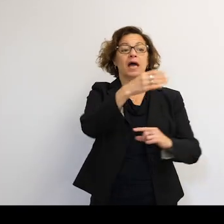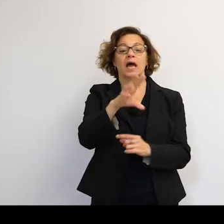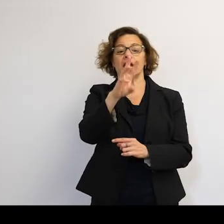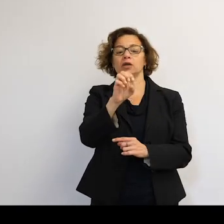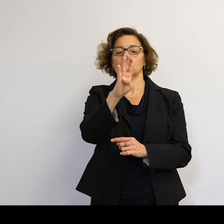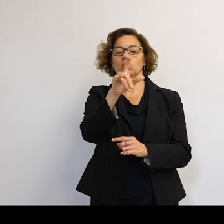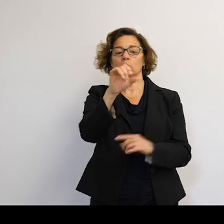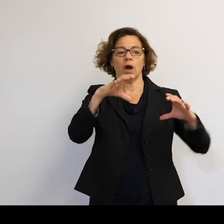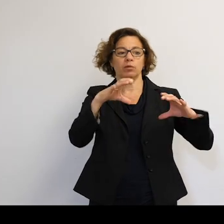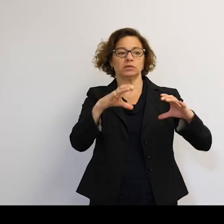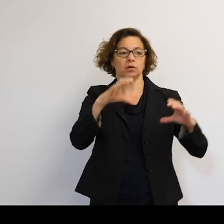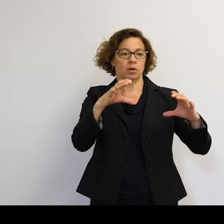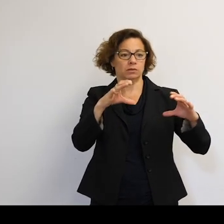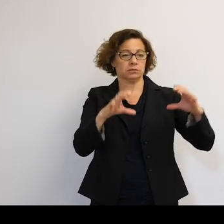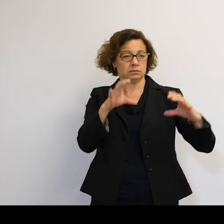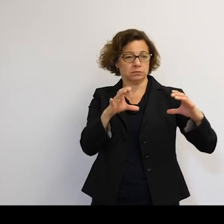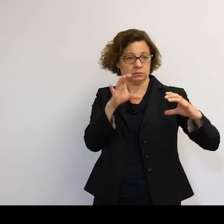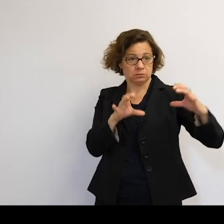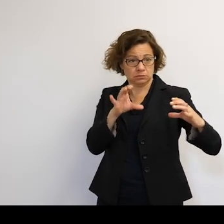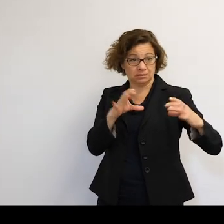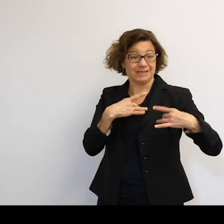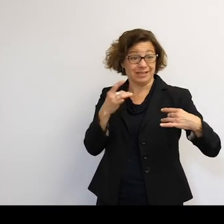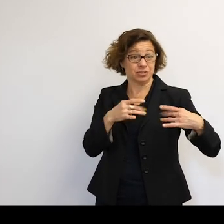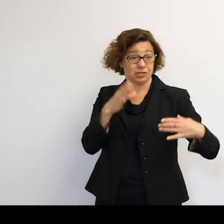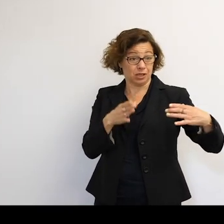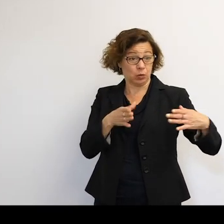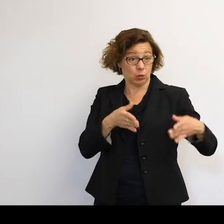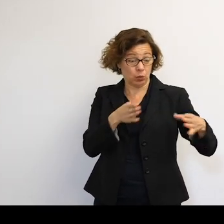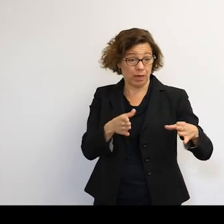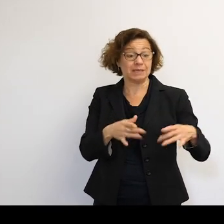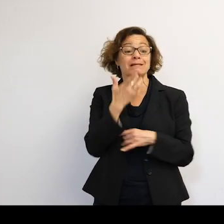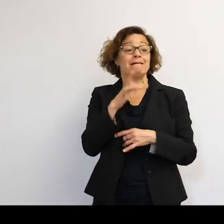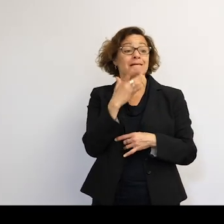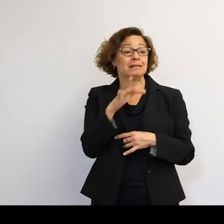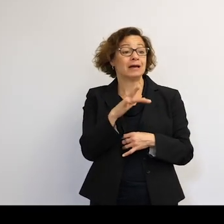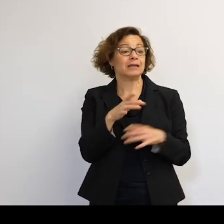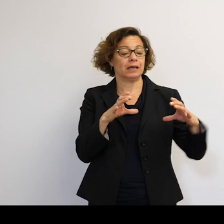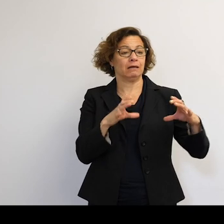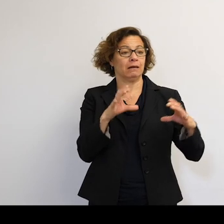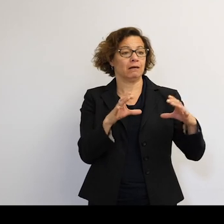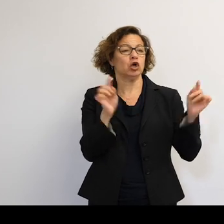It processes in all sorts of very interesting ways. Luckily, in a small enough way and